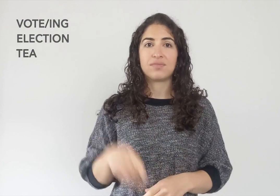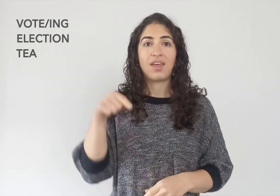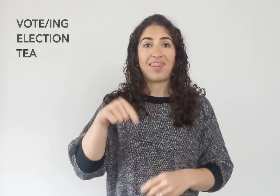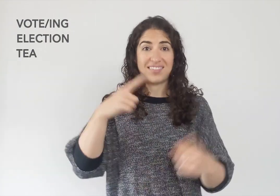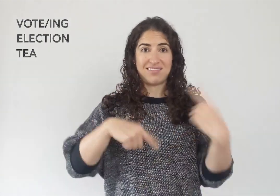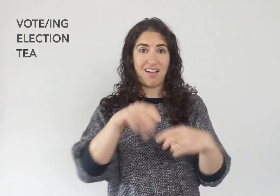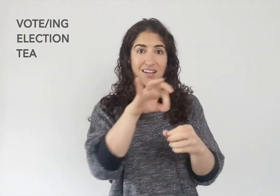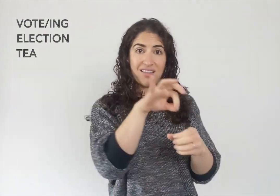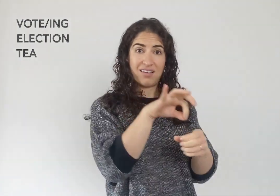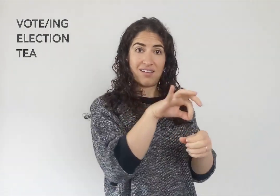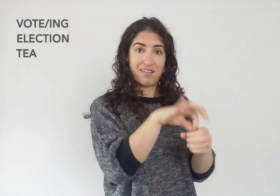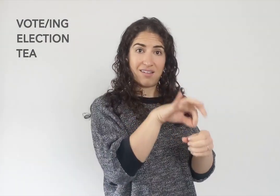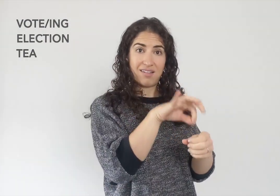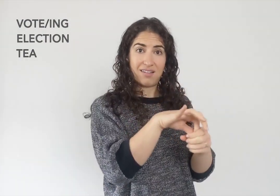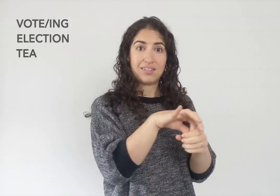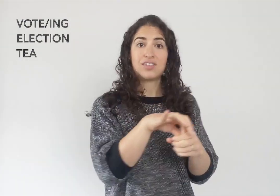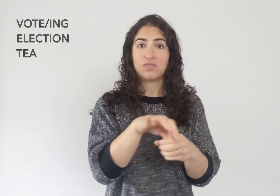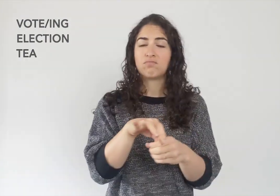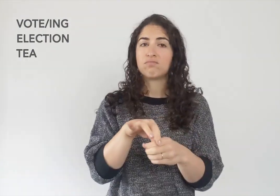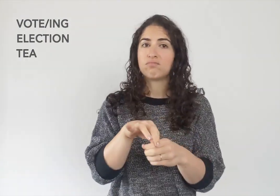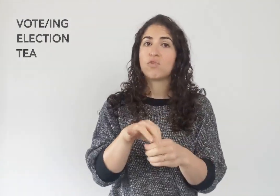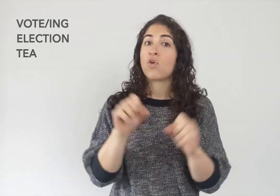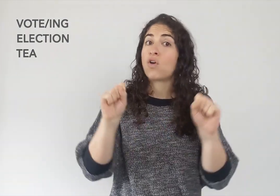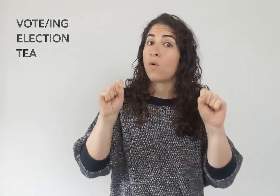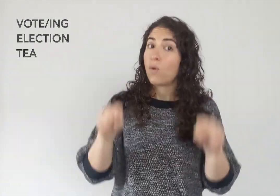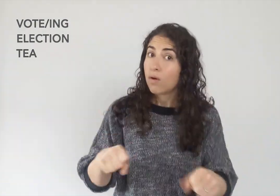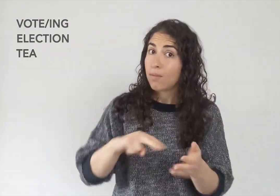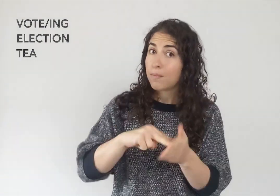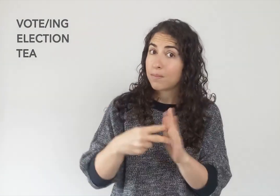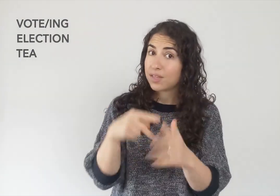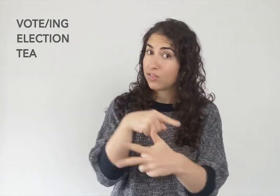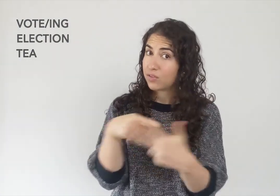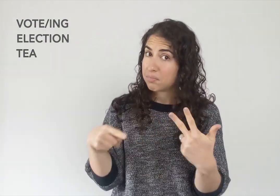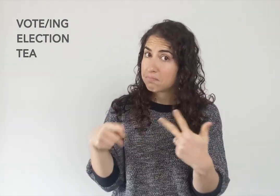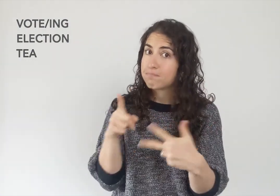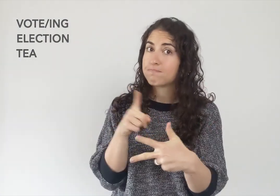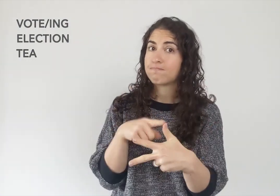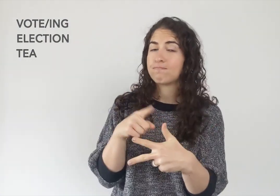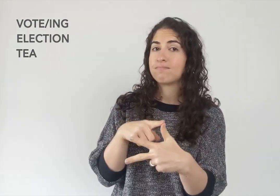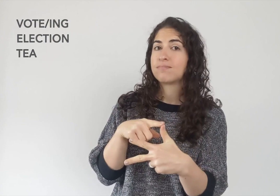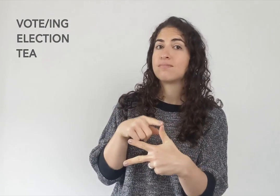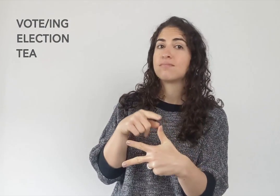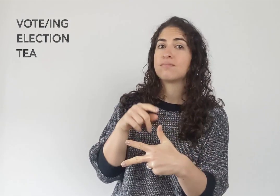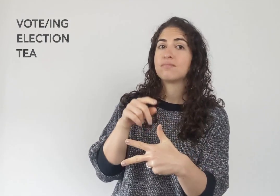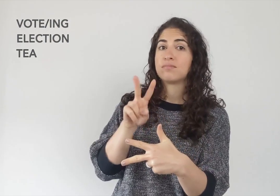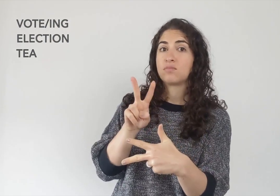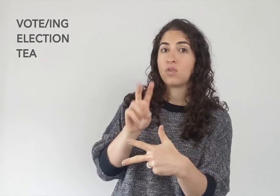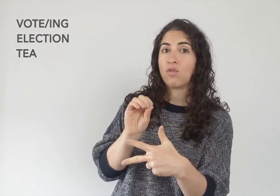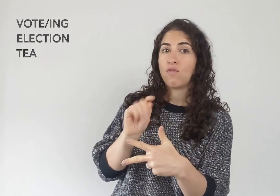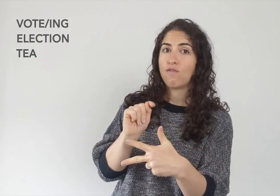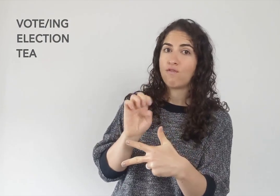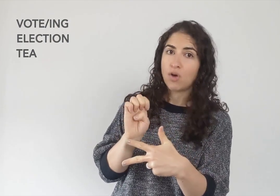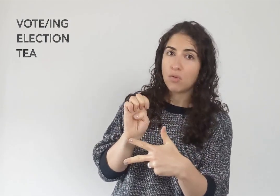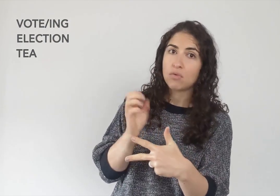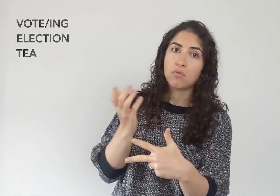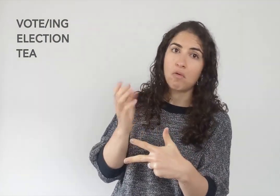This sign -- like this, could mean either (1) VOTE or VOTING,